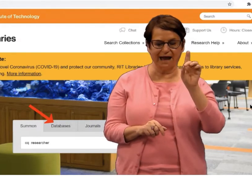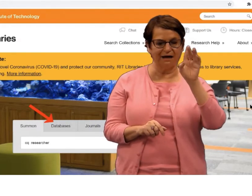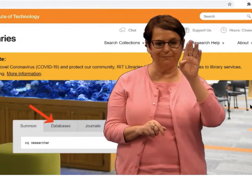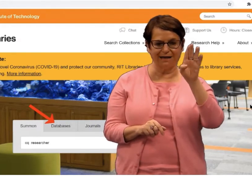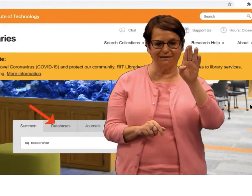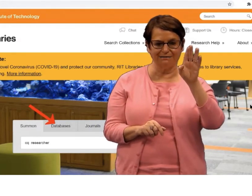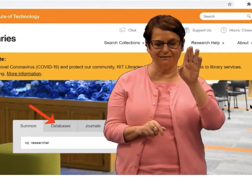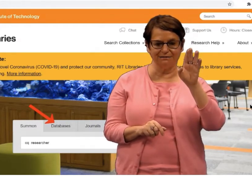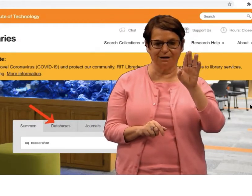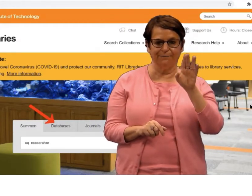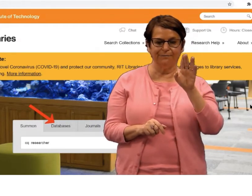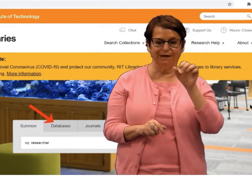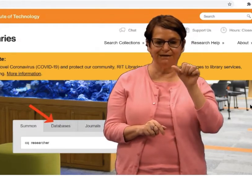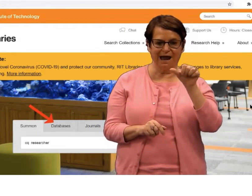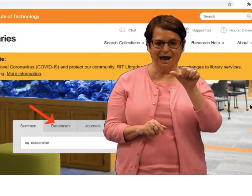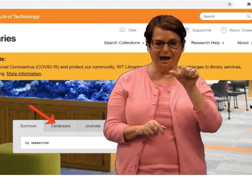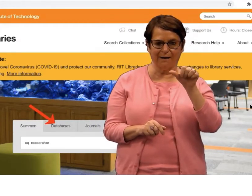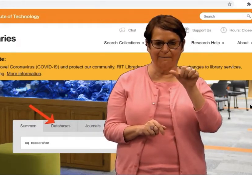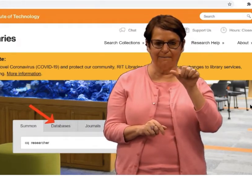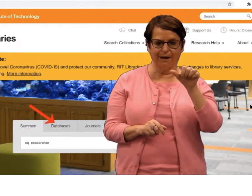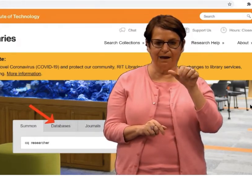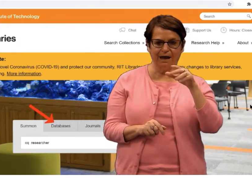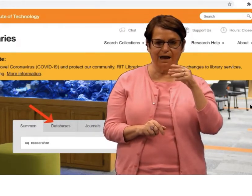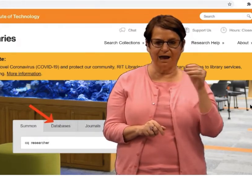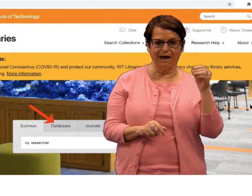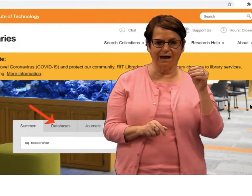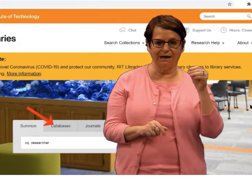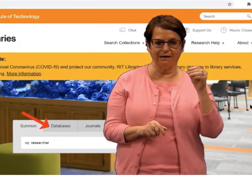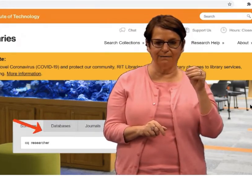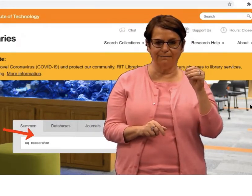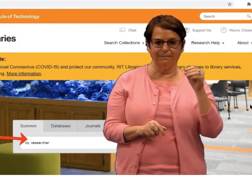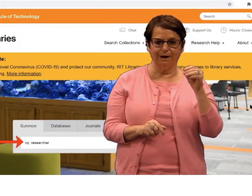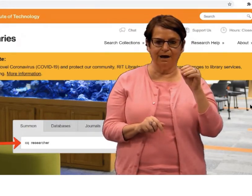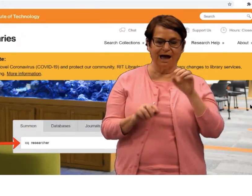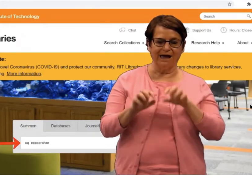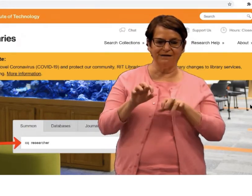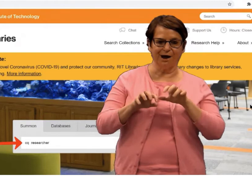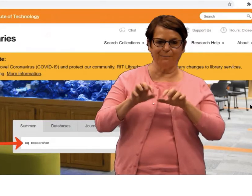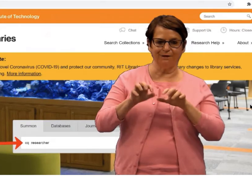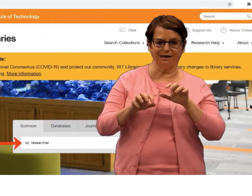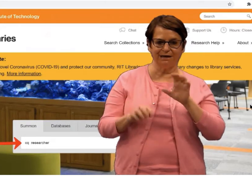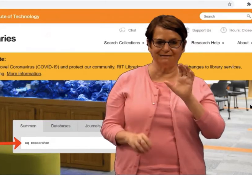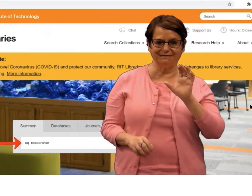So I will click on the Databases tab,